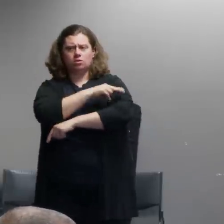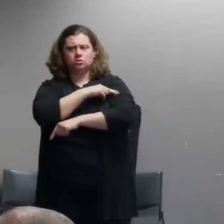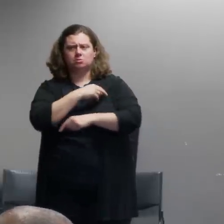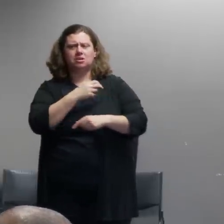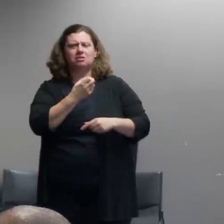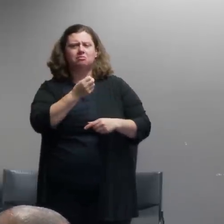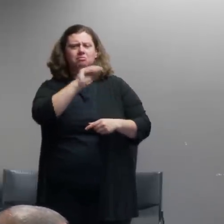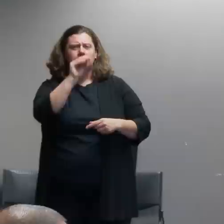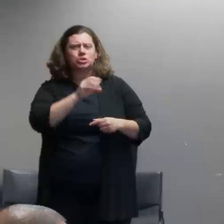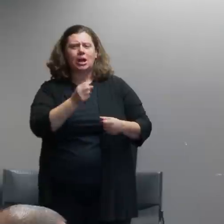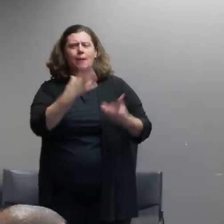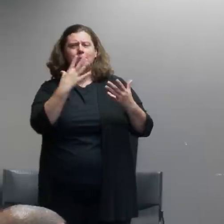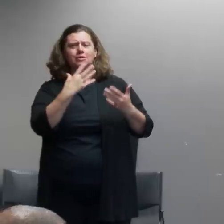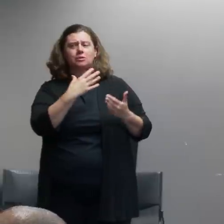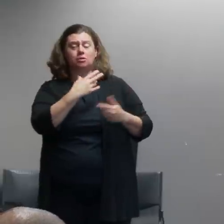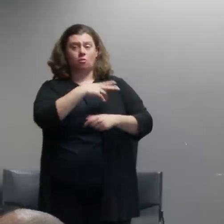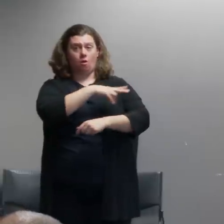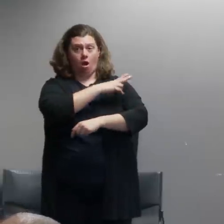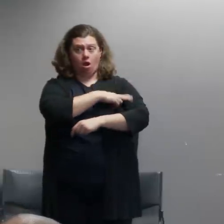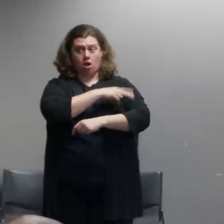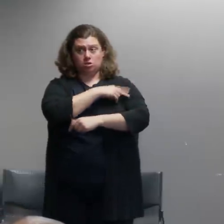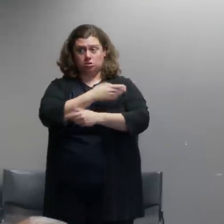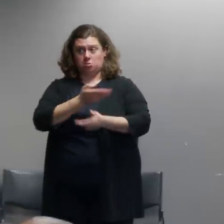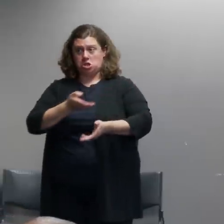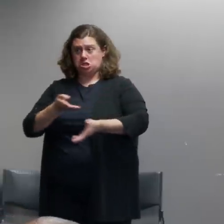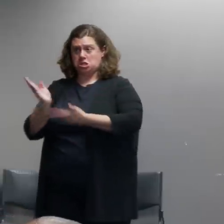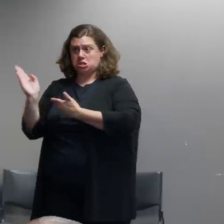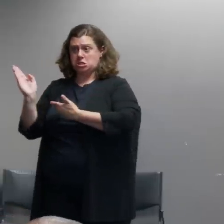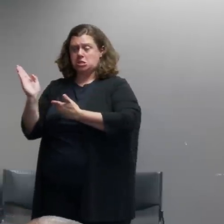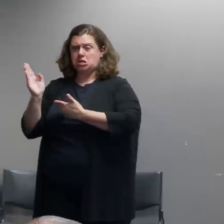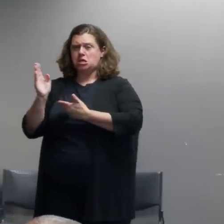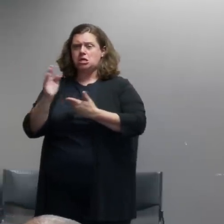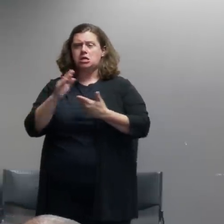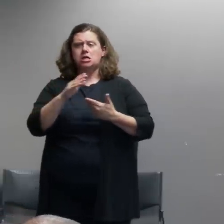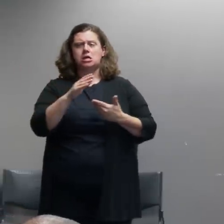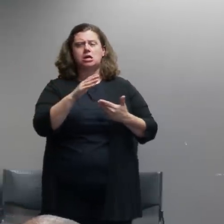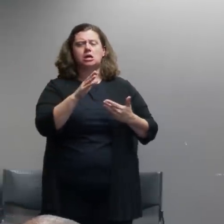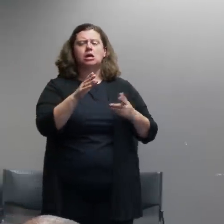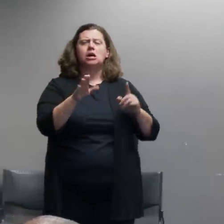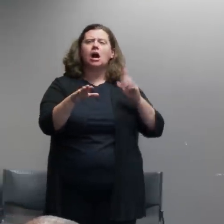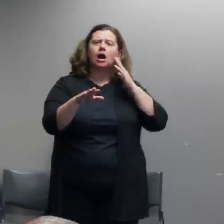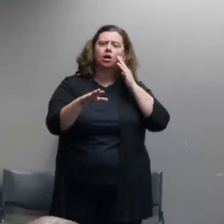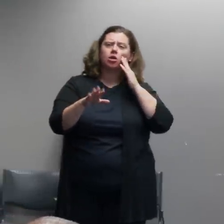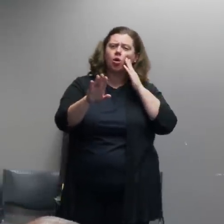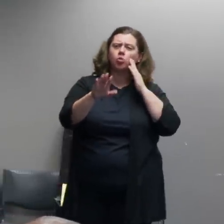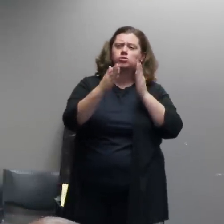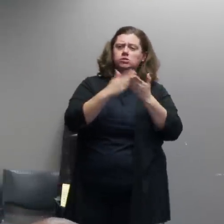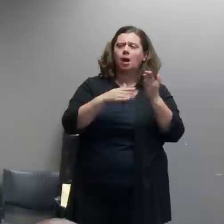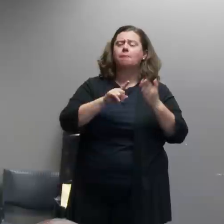by hospitalized i know we have had to send a few to the hospital i'm not going to talk about specifics of employee injuries